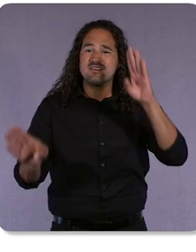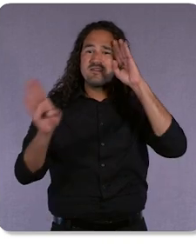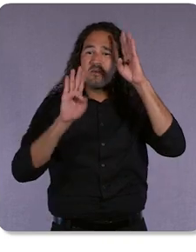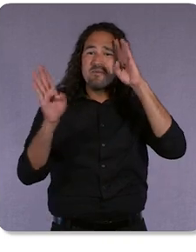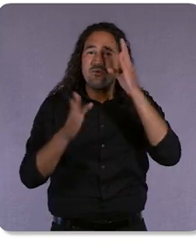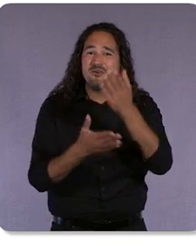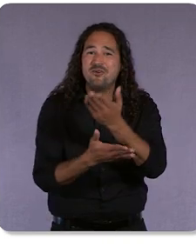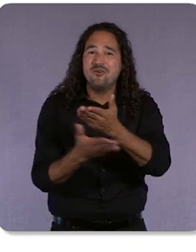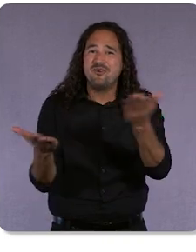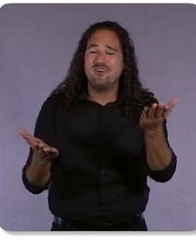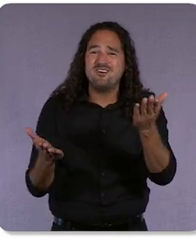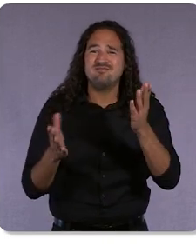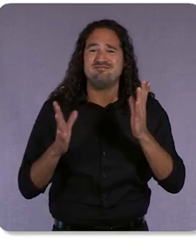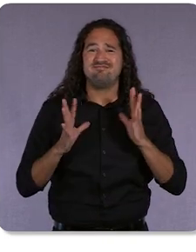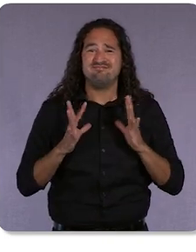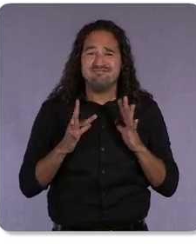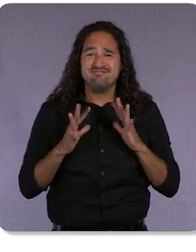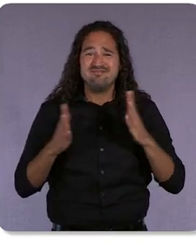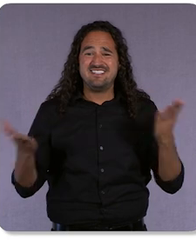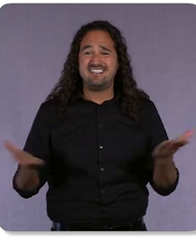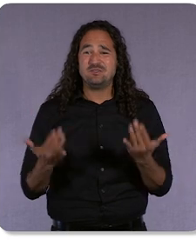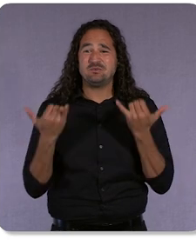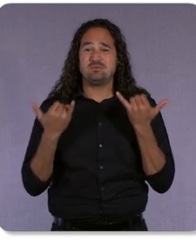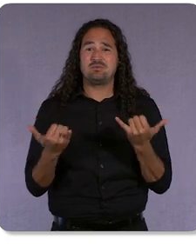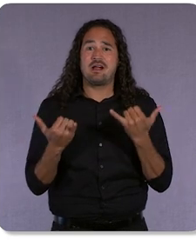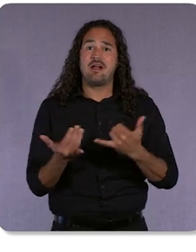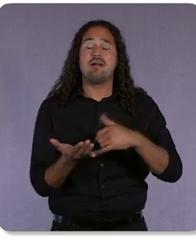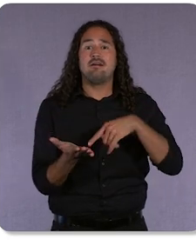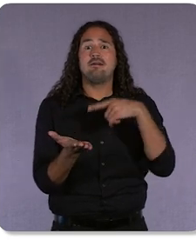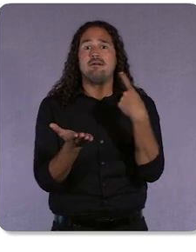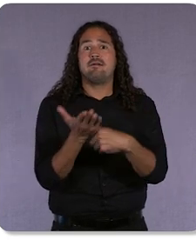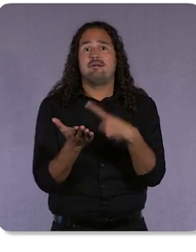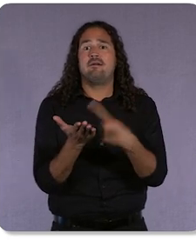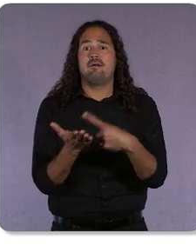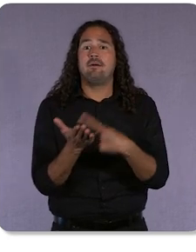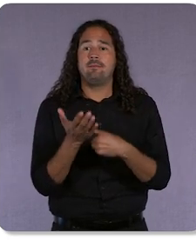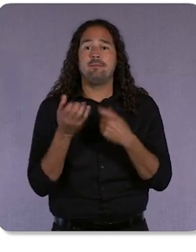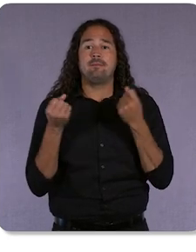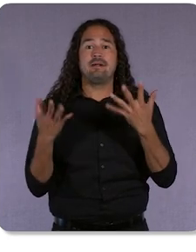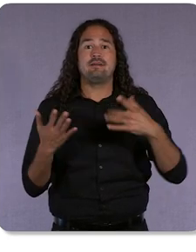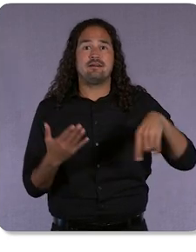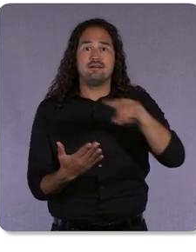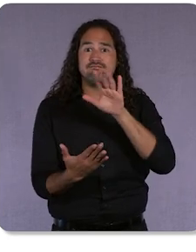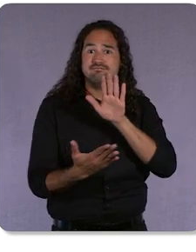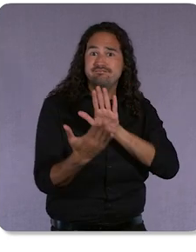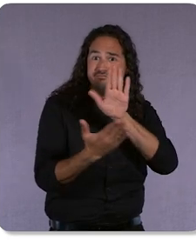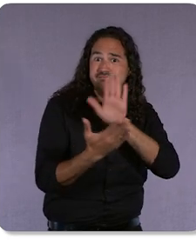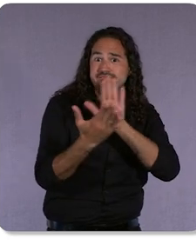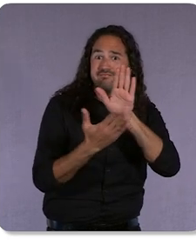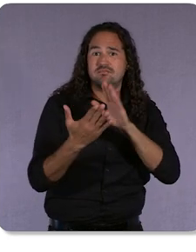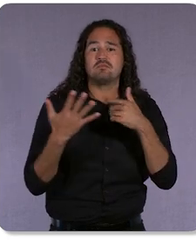It’s just wonderful to be here today and see so many of you live. I can tell you the tapings were not quite as much fun.